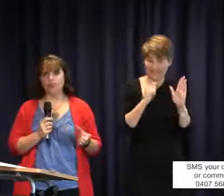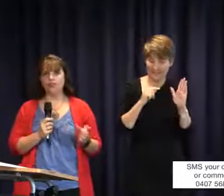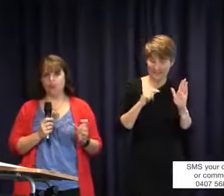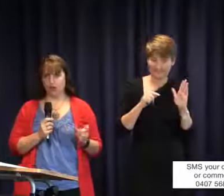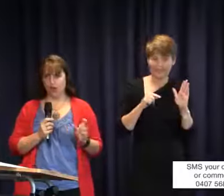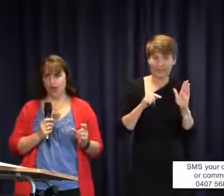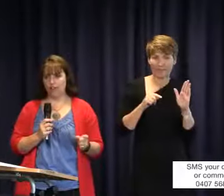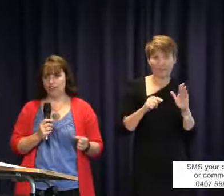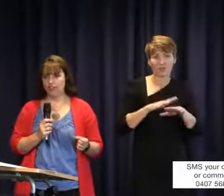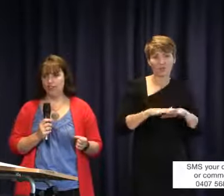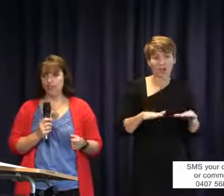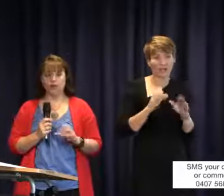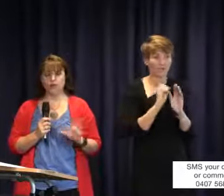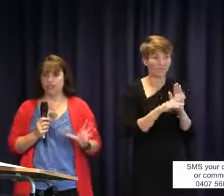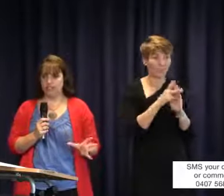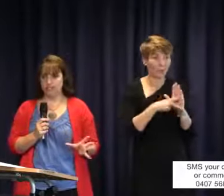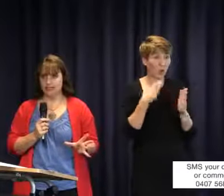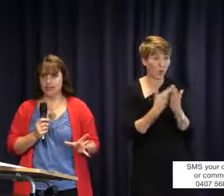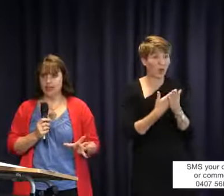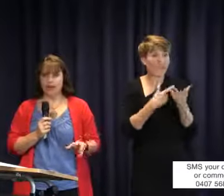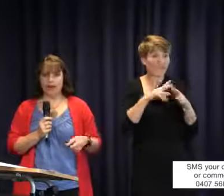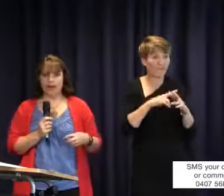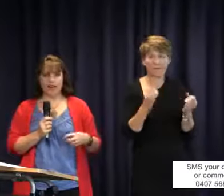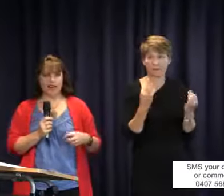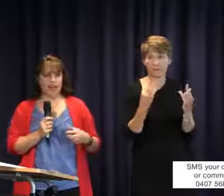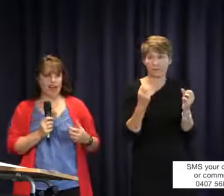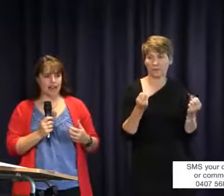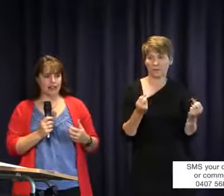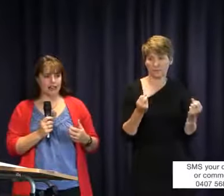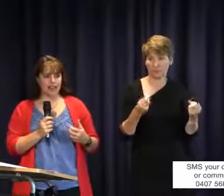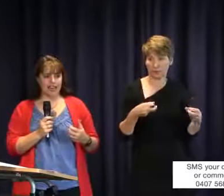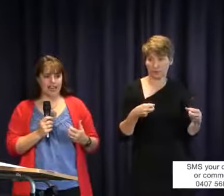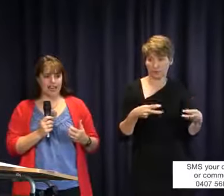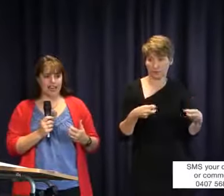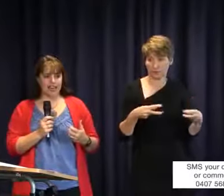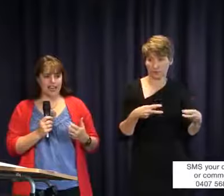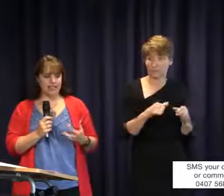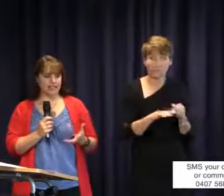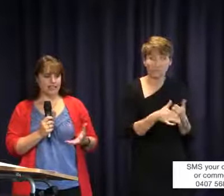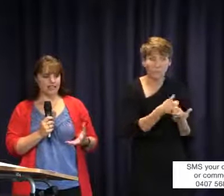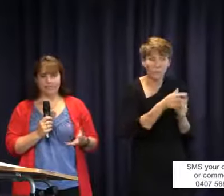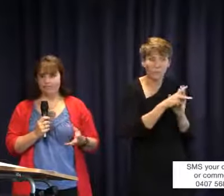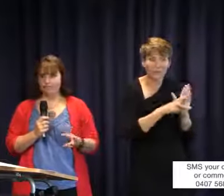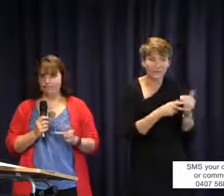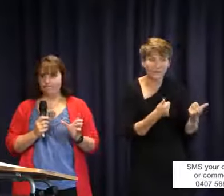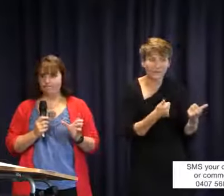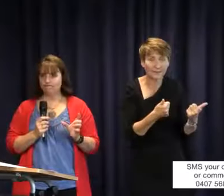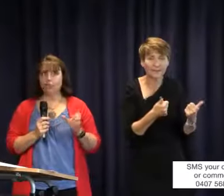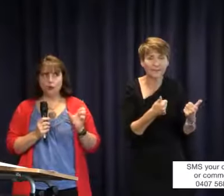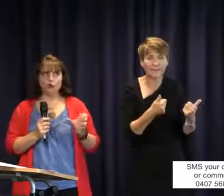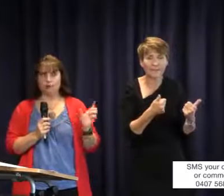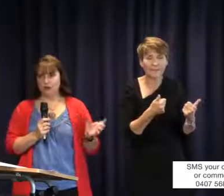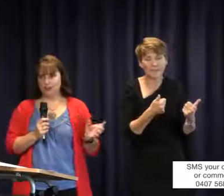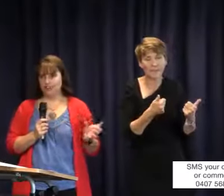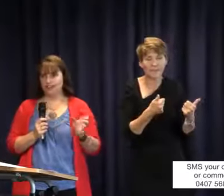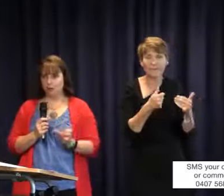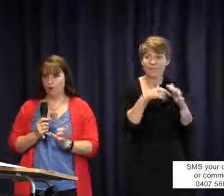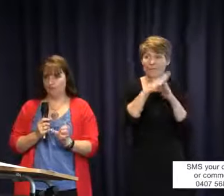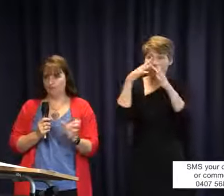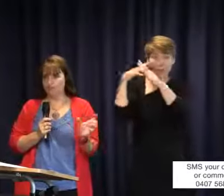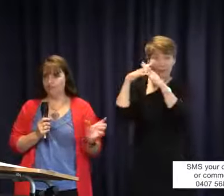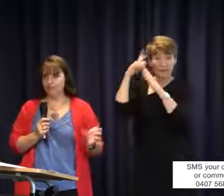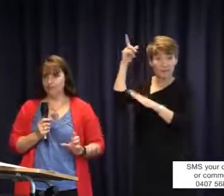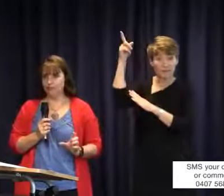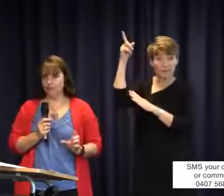that is not captioned, which is fantastic. It is the law in America that all videos need